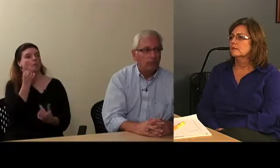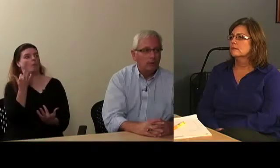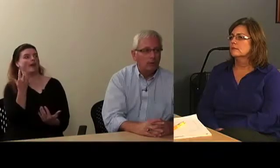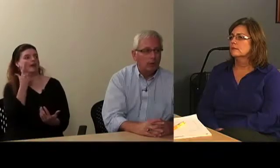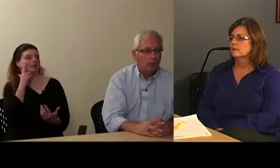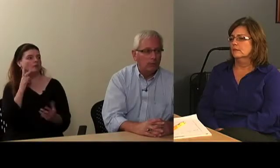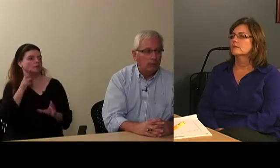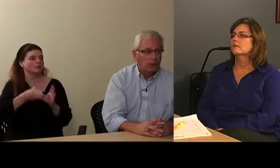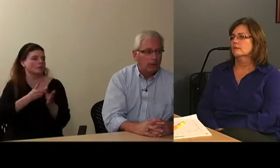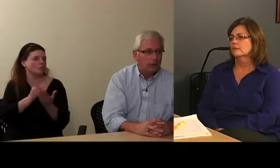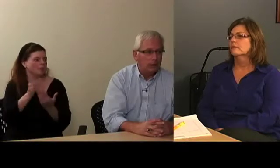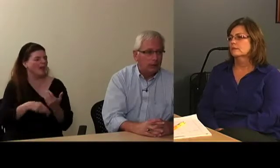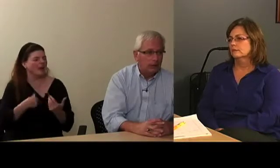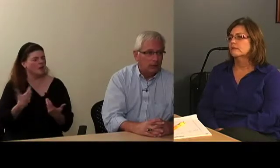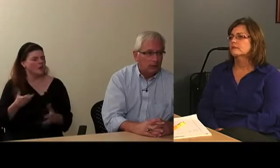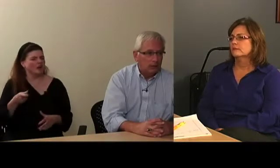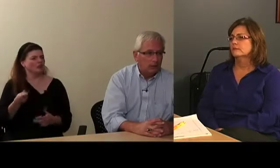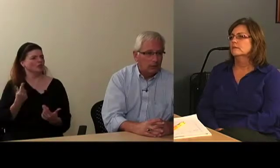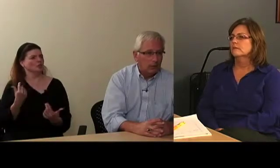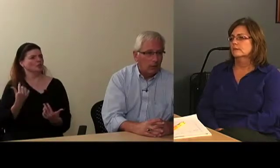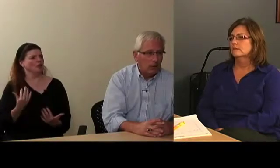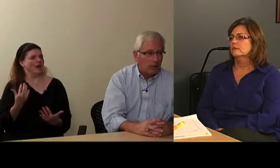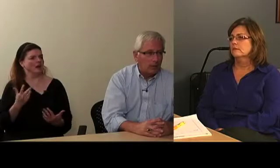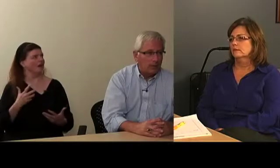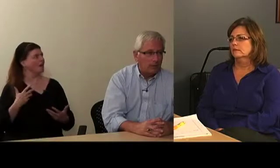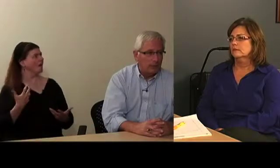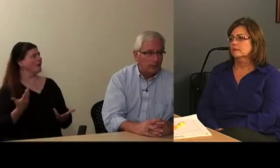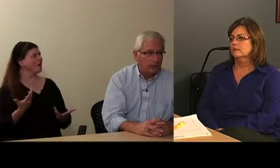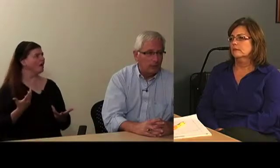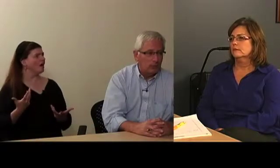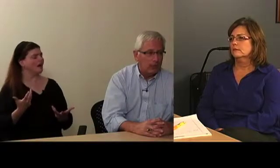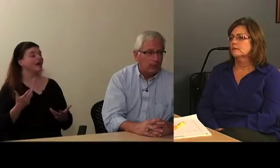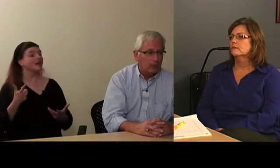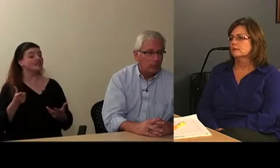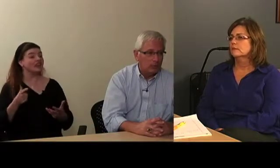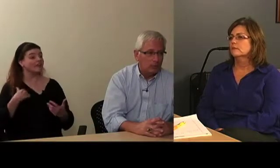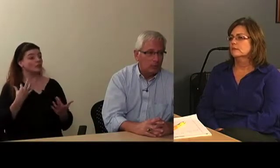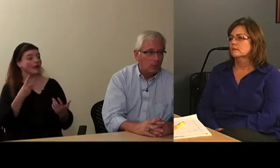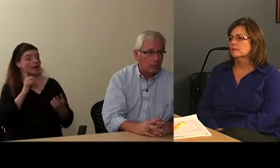I wouldn't want to get her all hung up in some legal wrangling with the school,